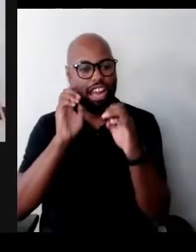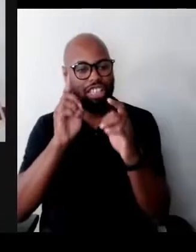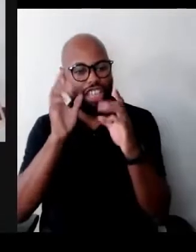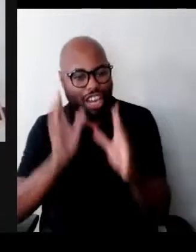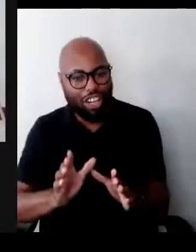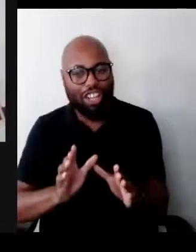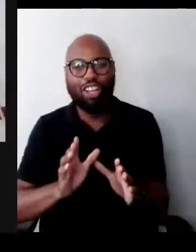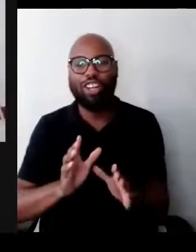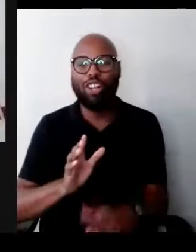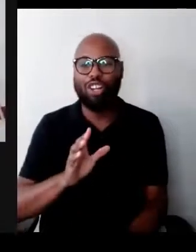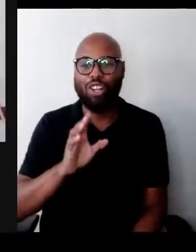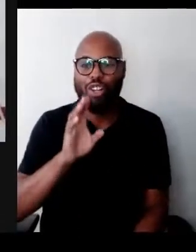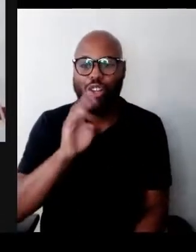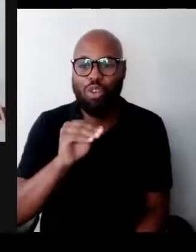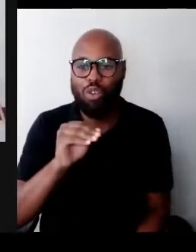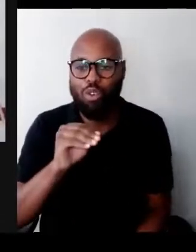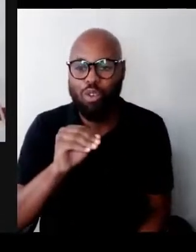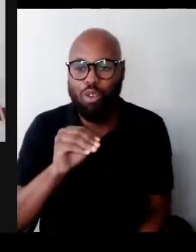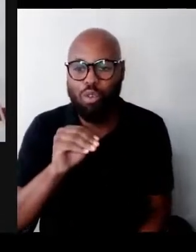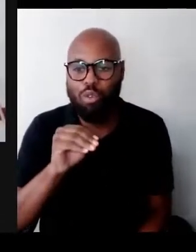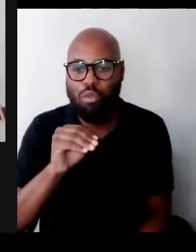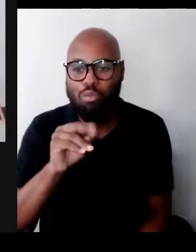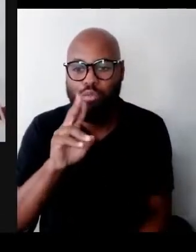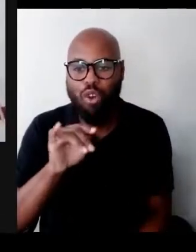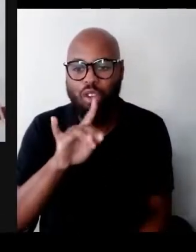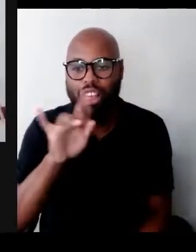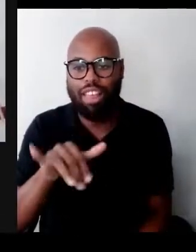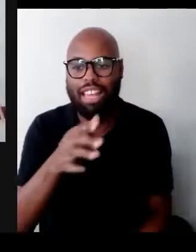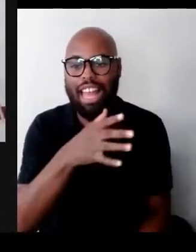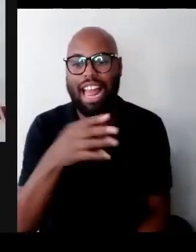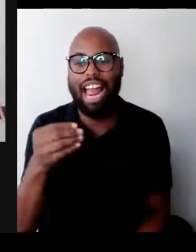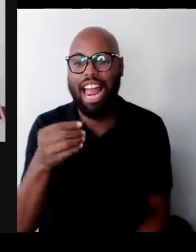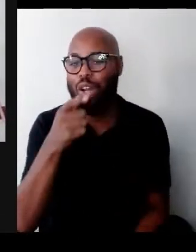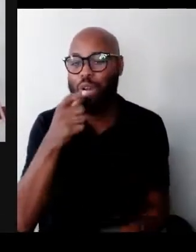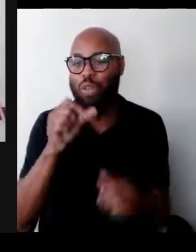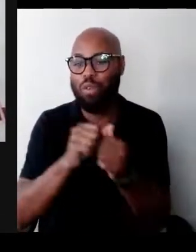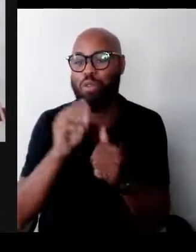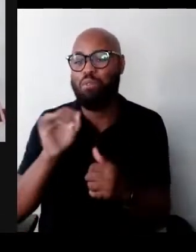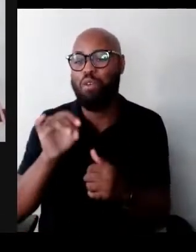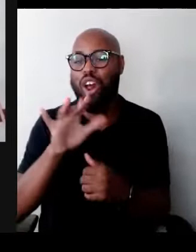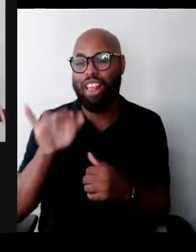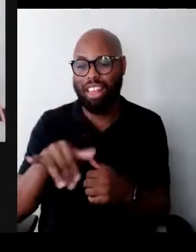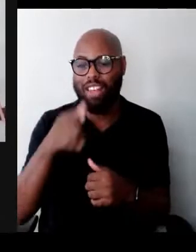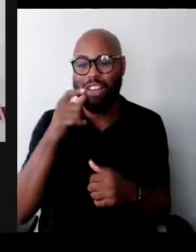And accompanying Morley tonight is multi-instrumentalist Chris Bruce.